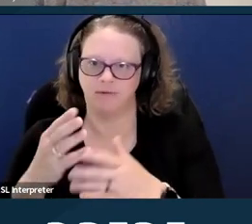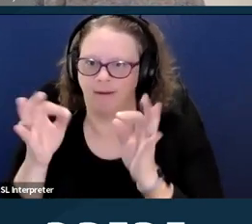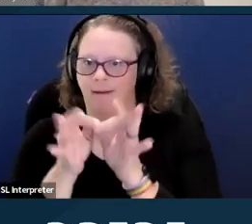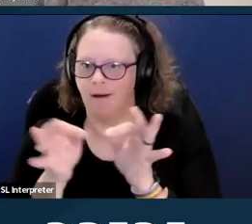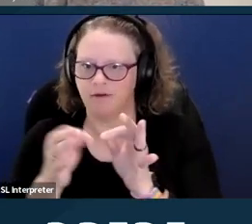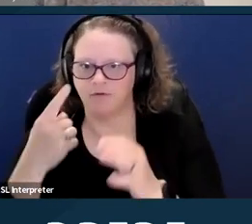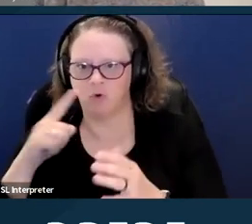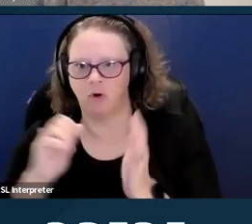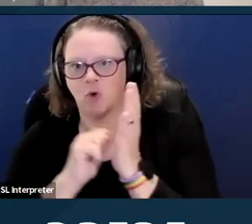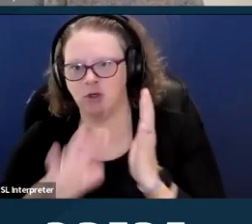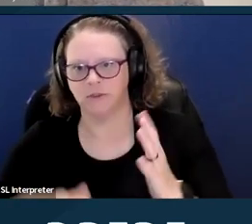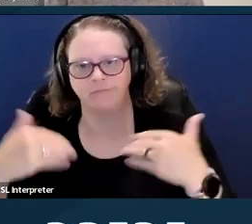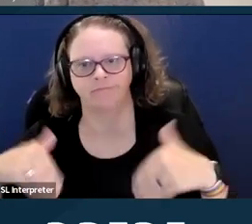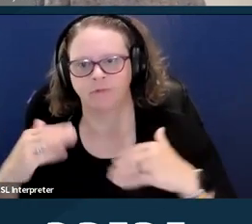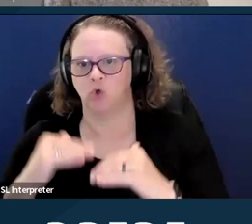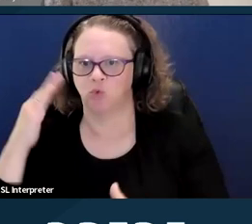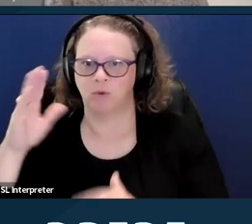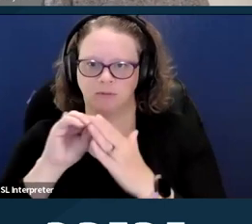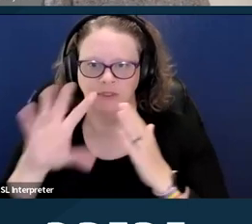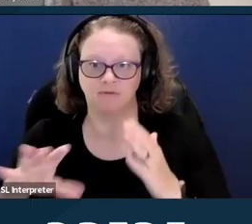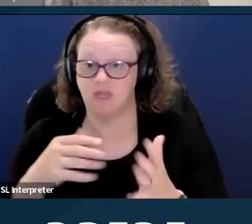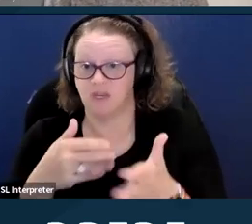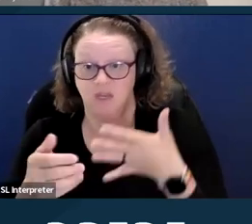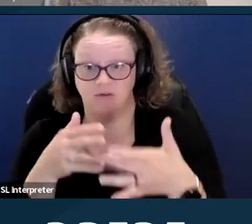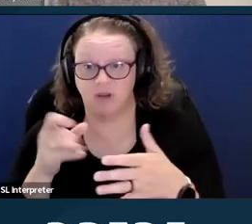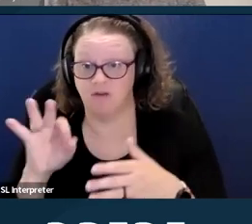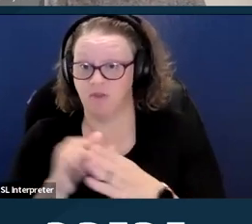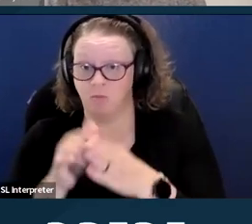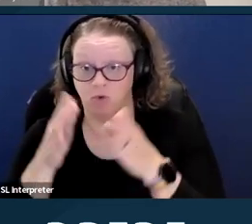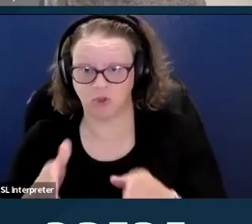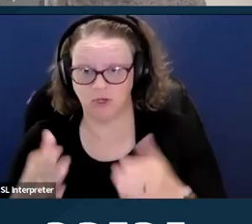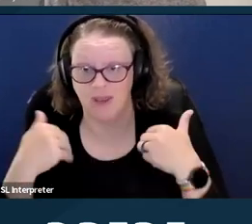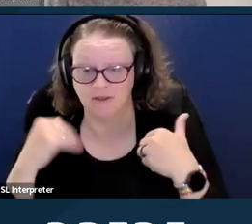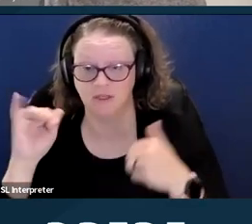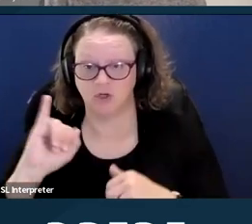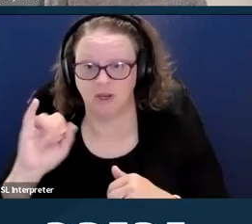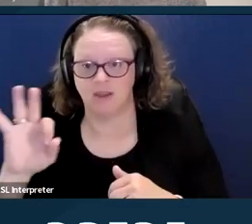And even if someone has insurance, if they have federally funded insurance,